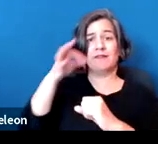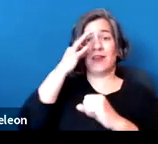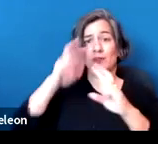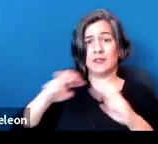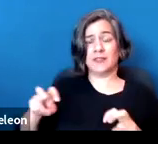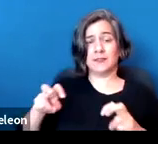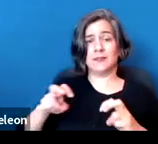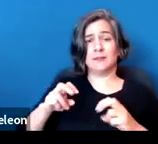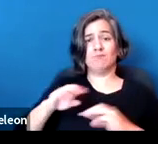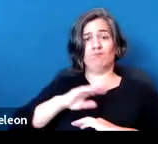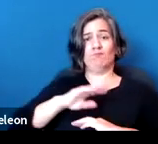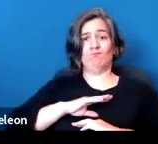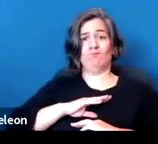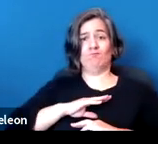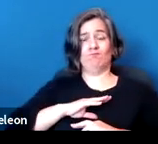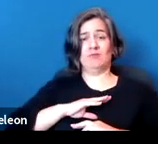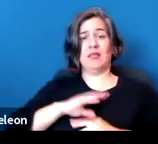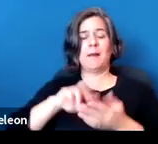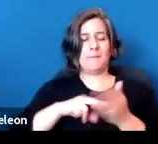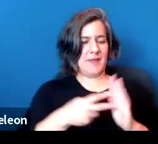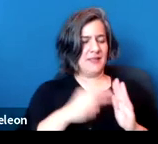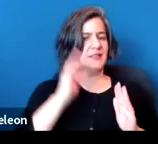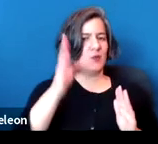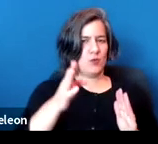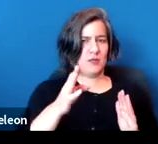and we know that means it's going to also be covered under California analysis.